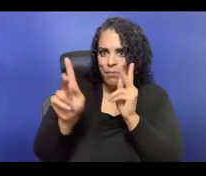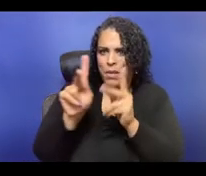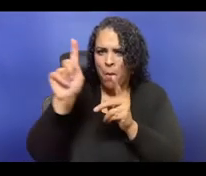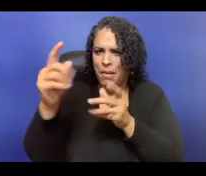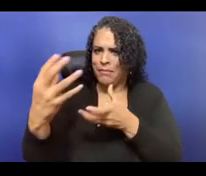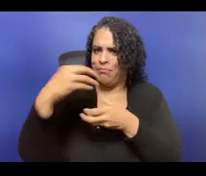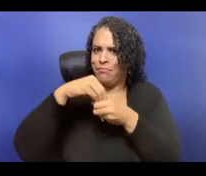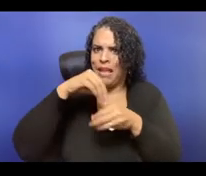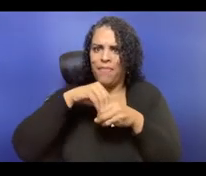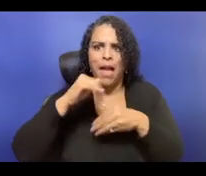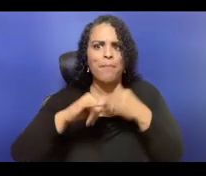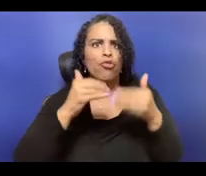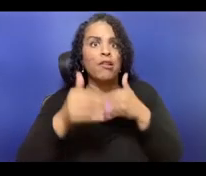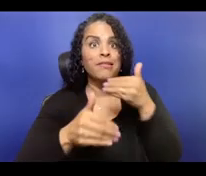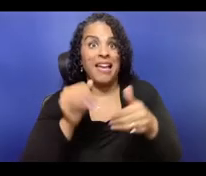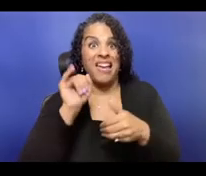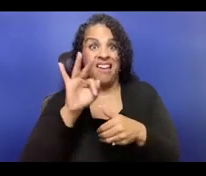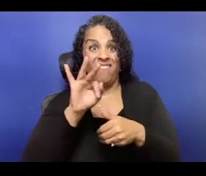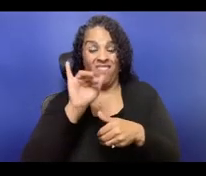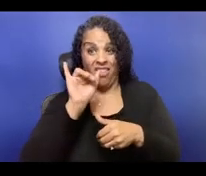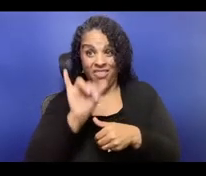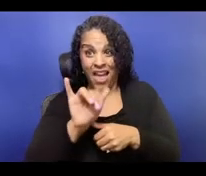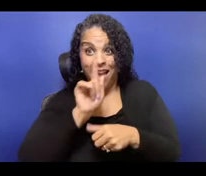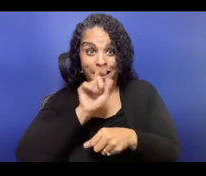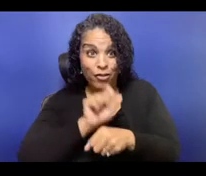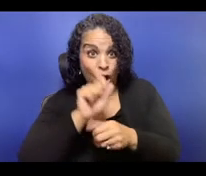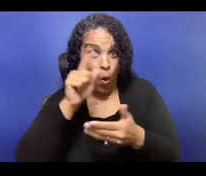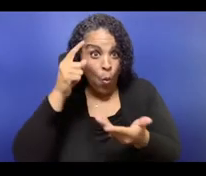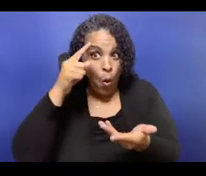blasting every single last thing you paid to every single person out on the internet.